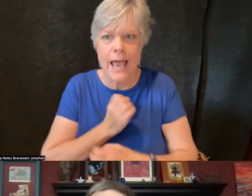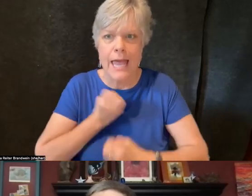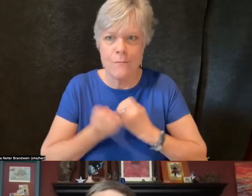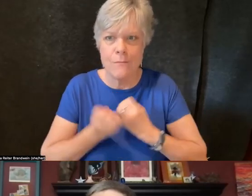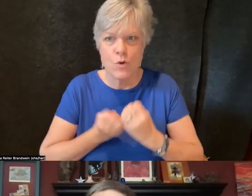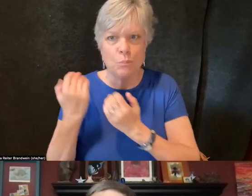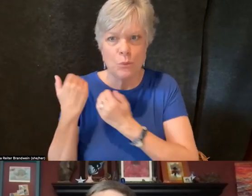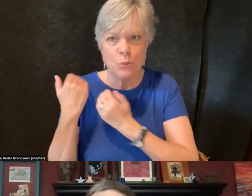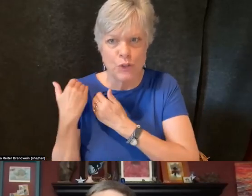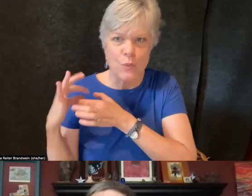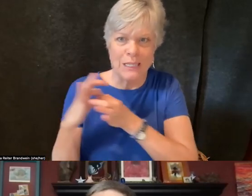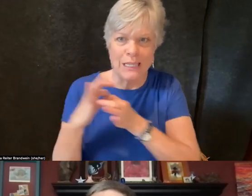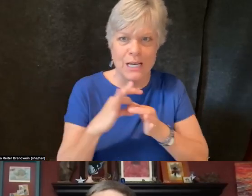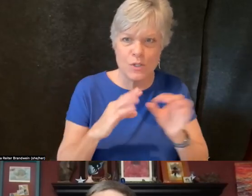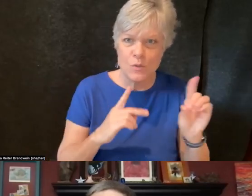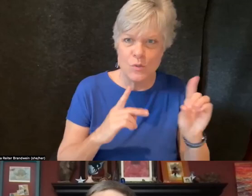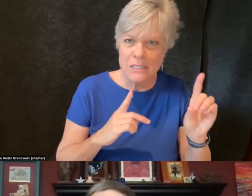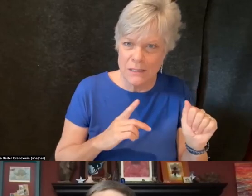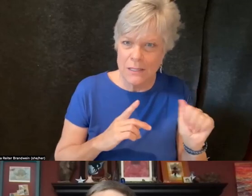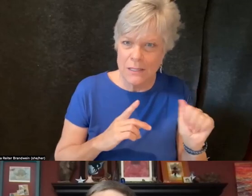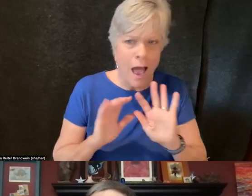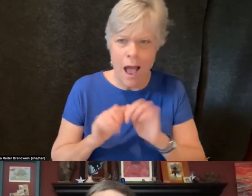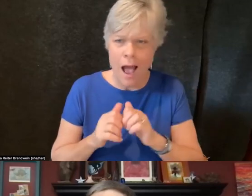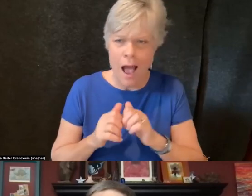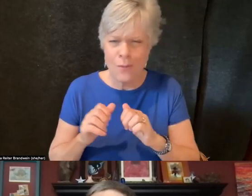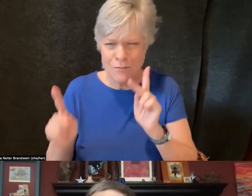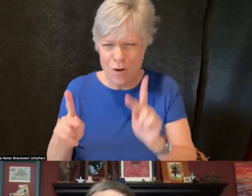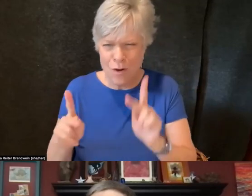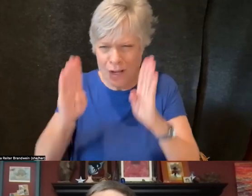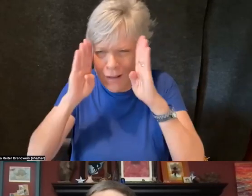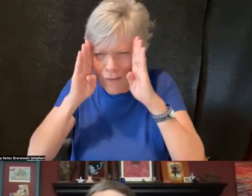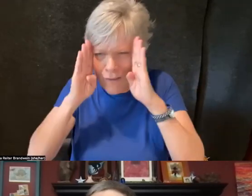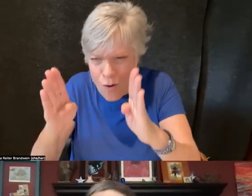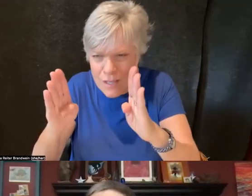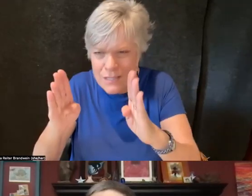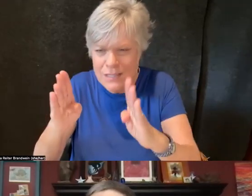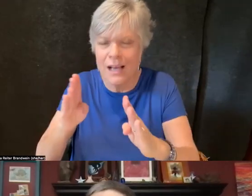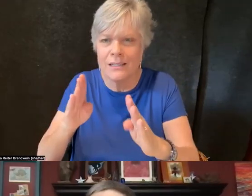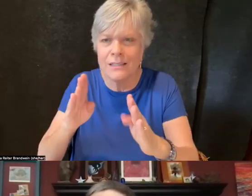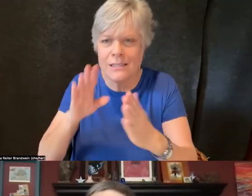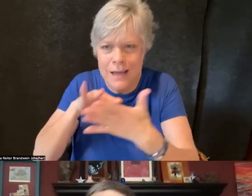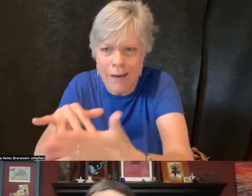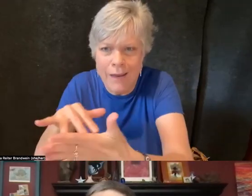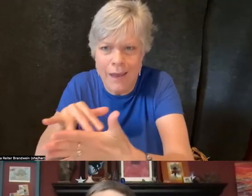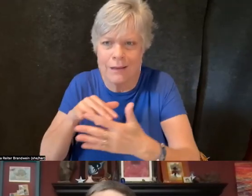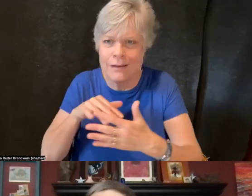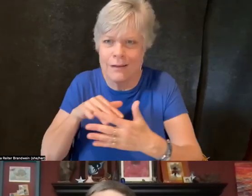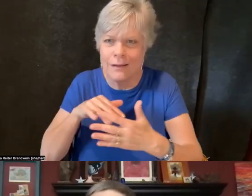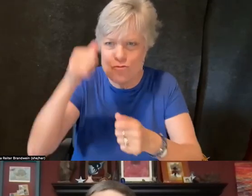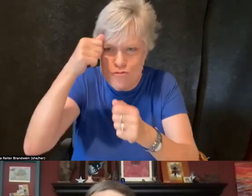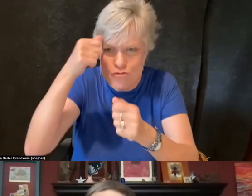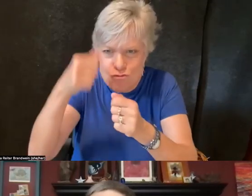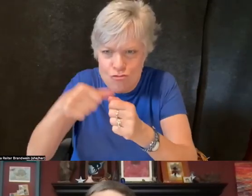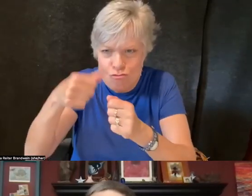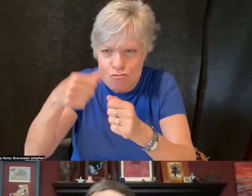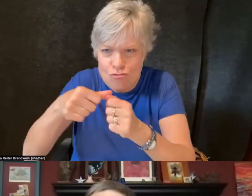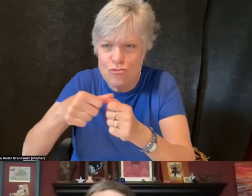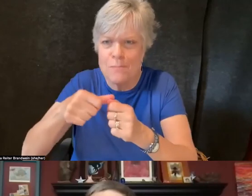How can folks really concentrate on retention or achieving, quote, academic excellence.